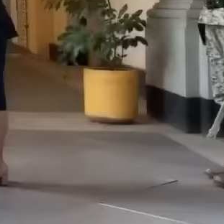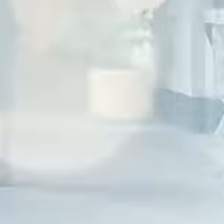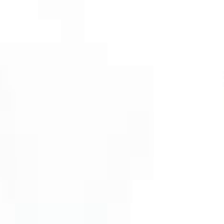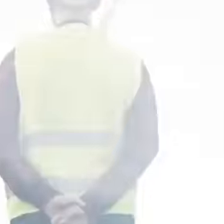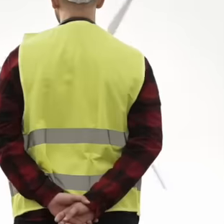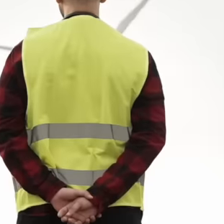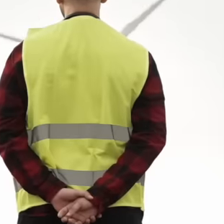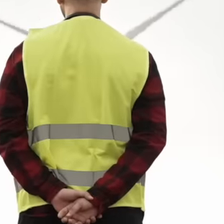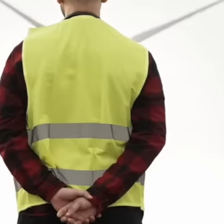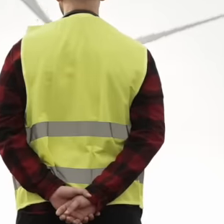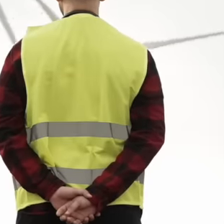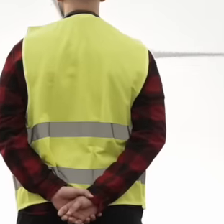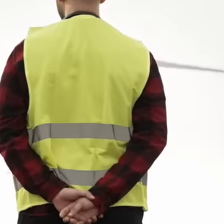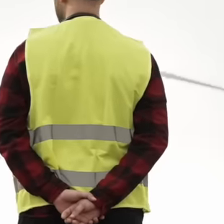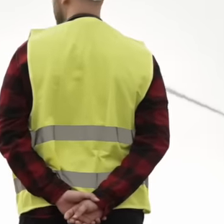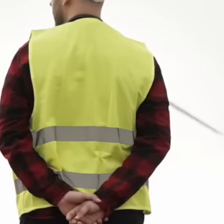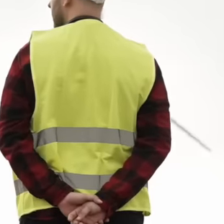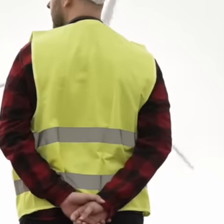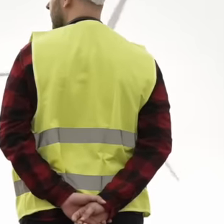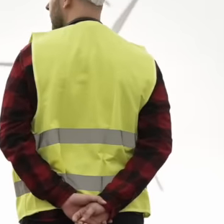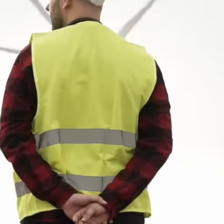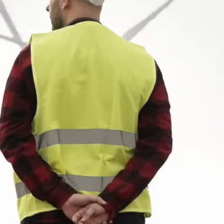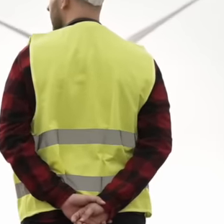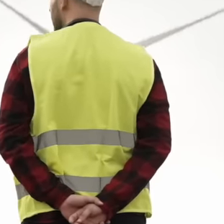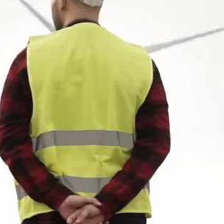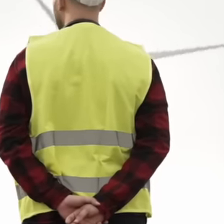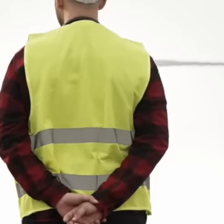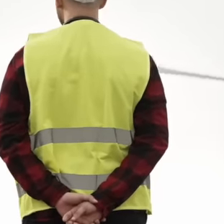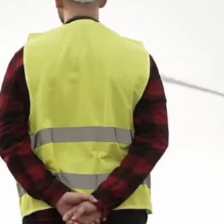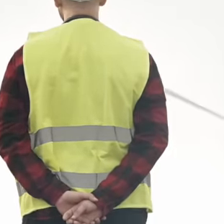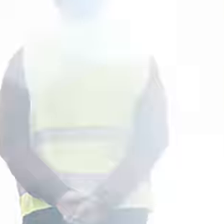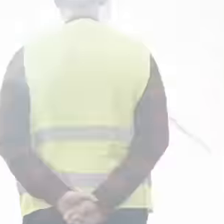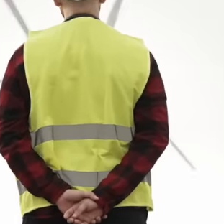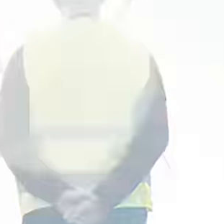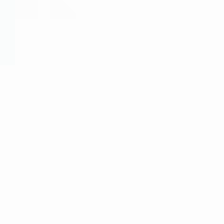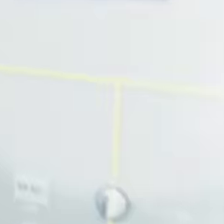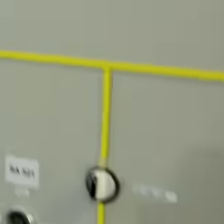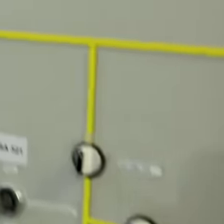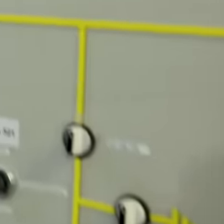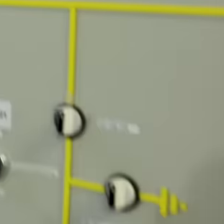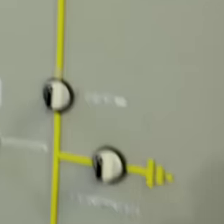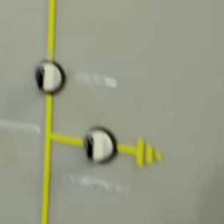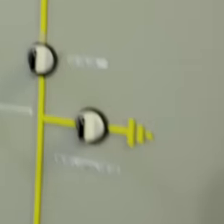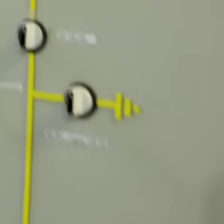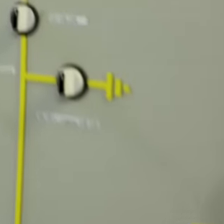this foreign company wants to take control of the Mexican market with the sale of